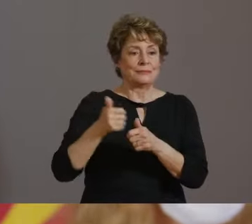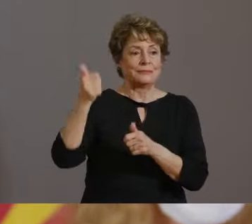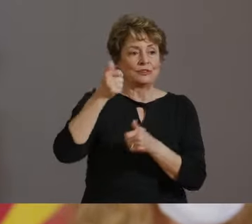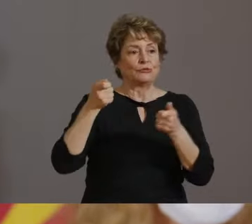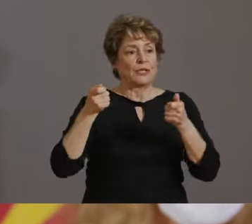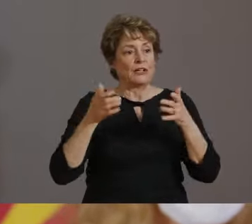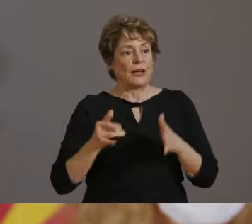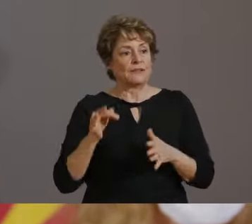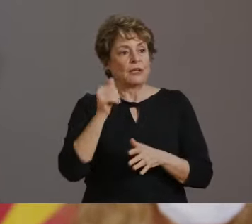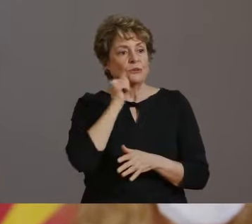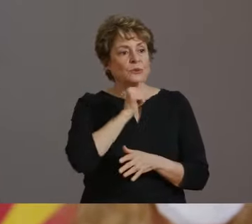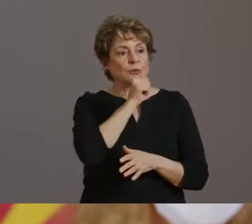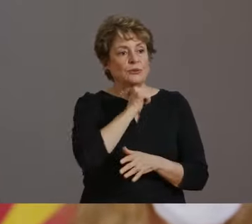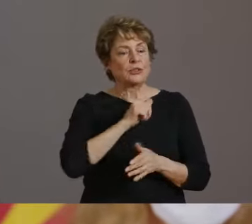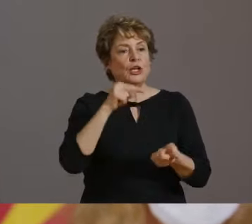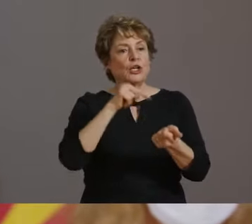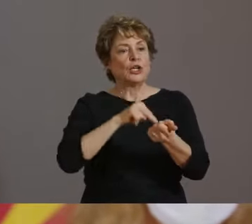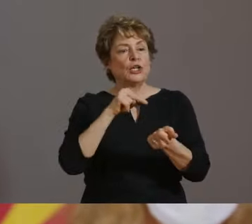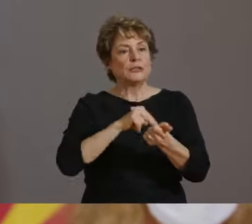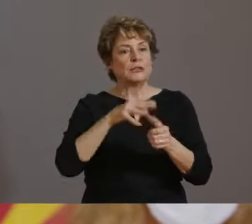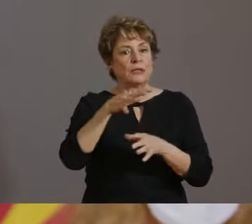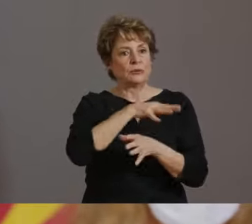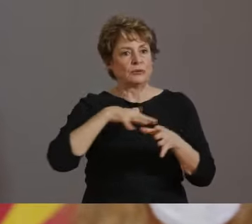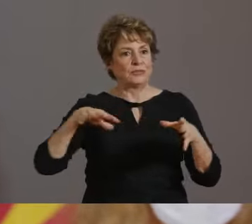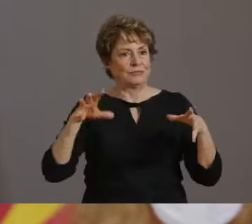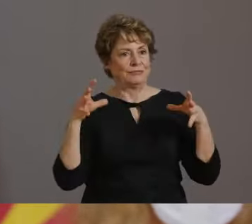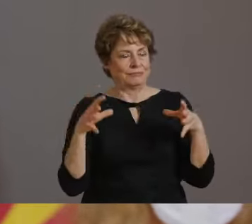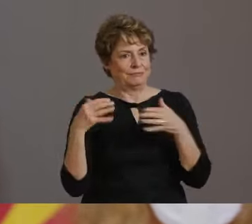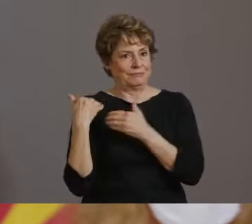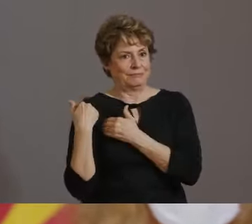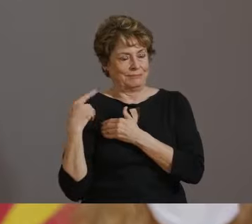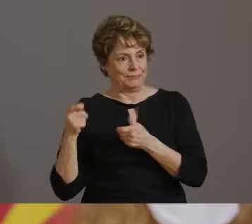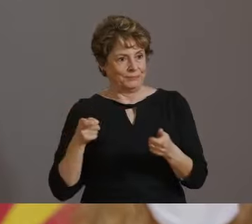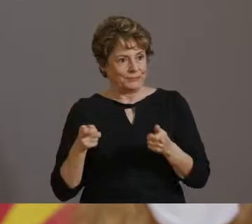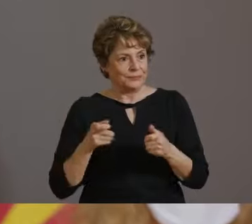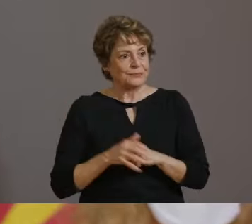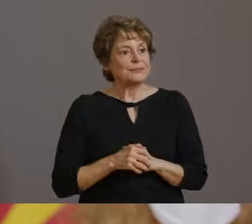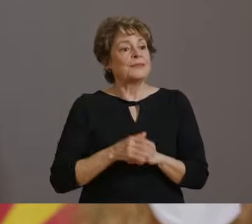LORI WALMSLEY, DIRECTOR OF PHARMACY AFFAIRS AT WALGREENS.